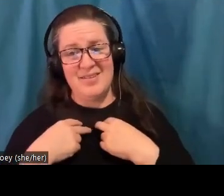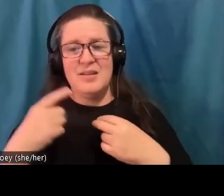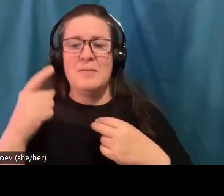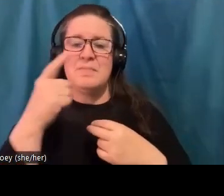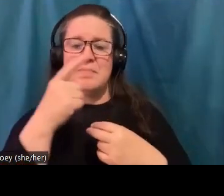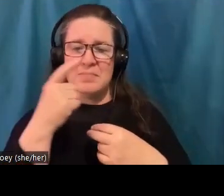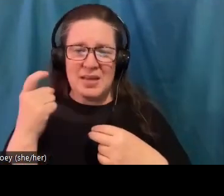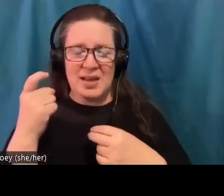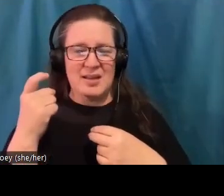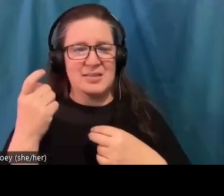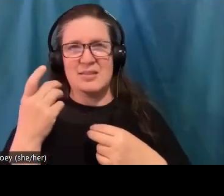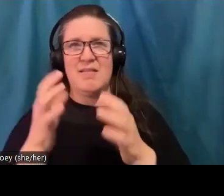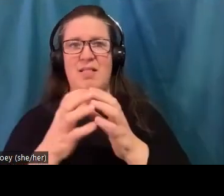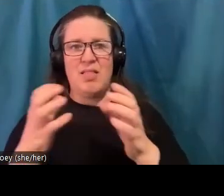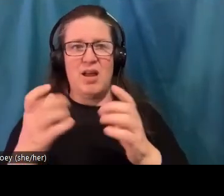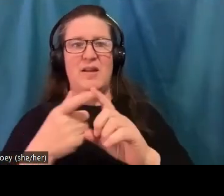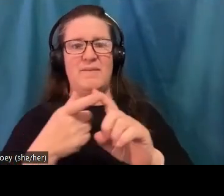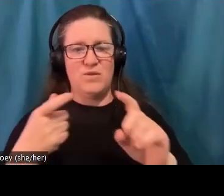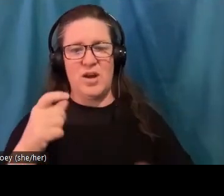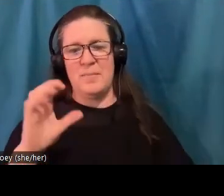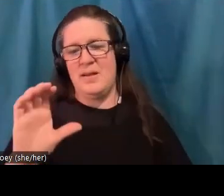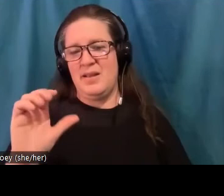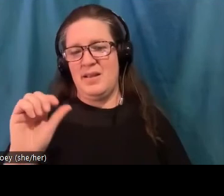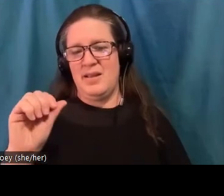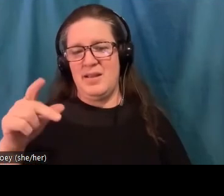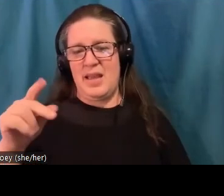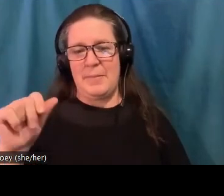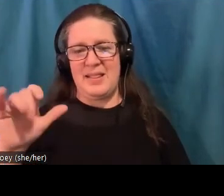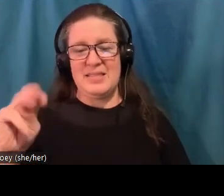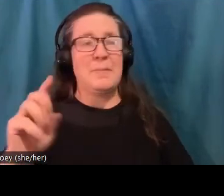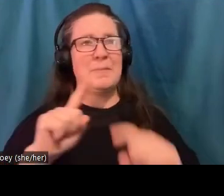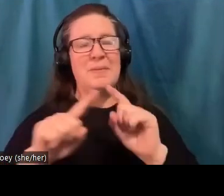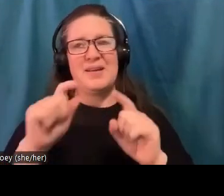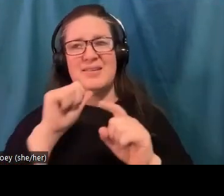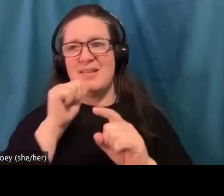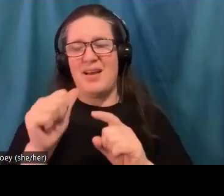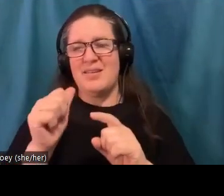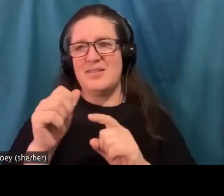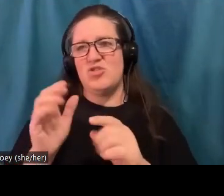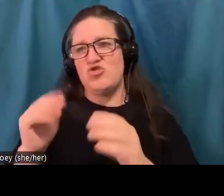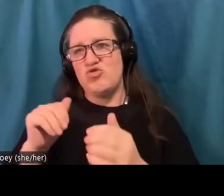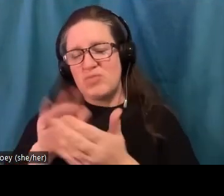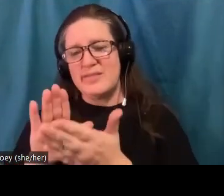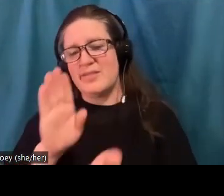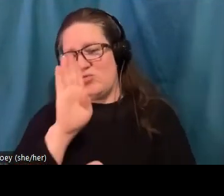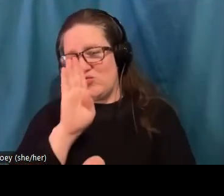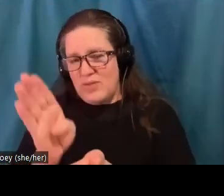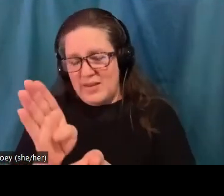from capitalism, but it feels like that's so rarely actually addressed directly. And it feels like part of this is probably